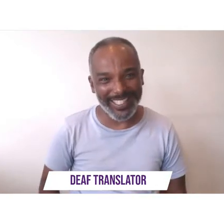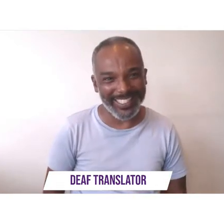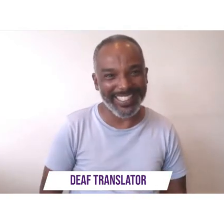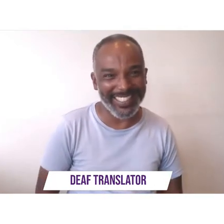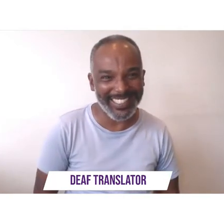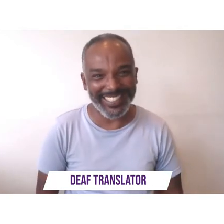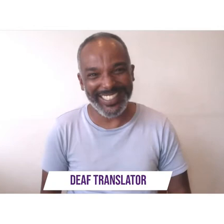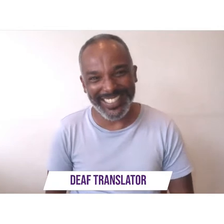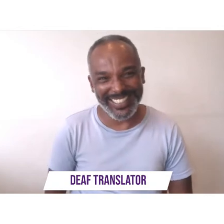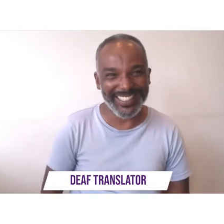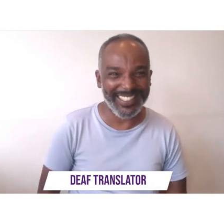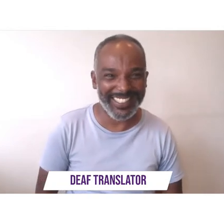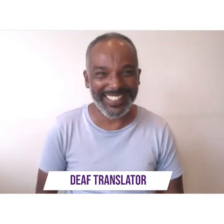what's gonna happen when our rights are gone